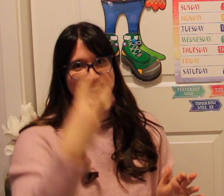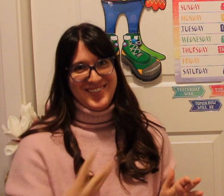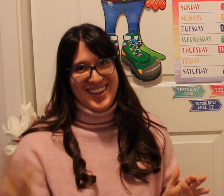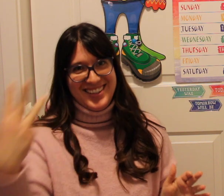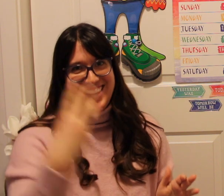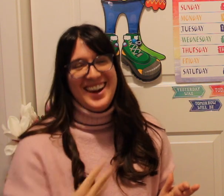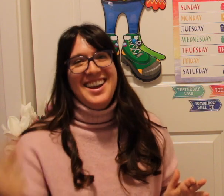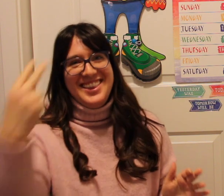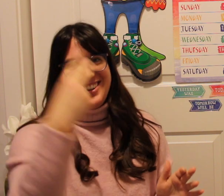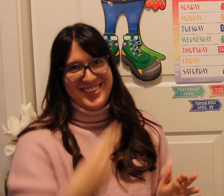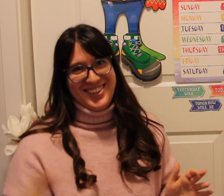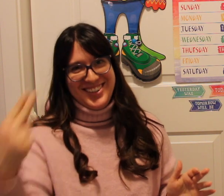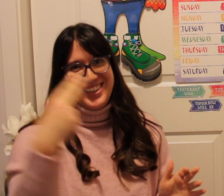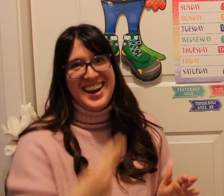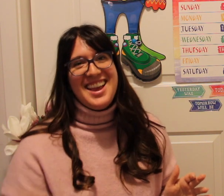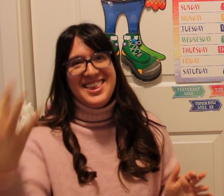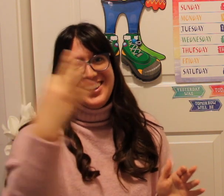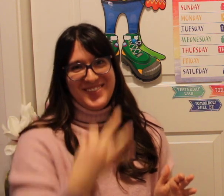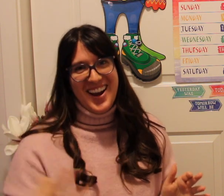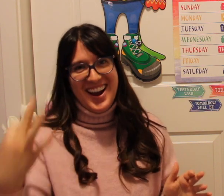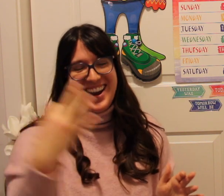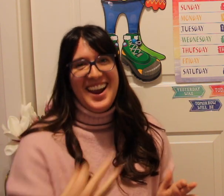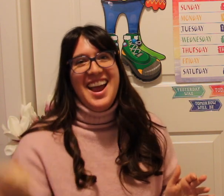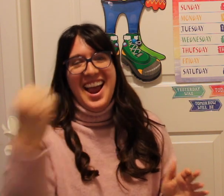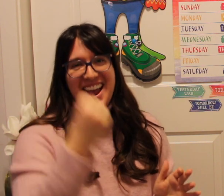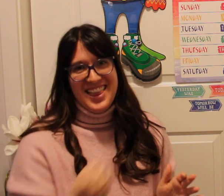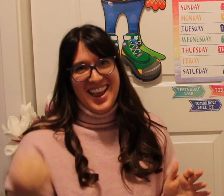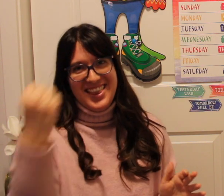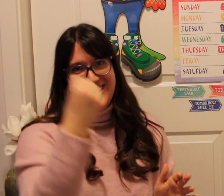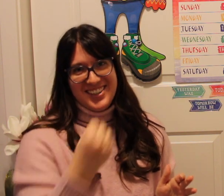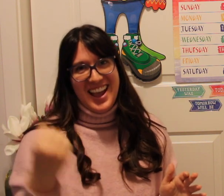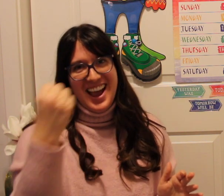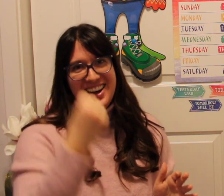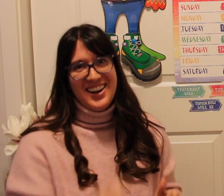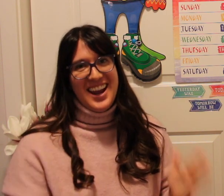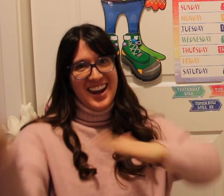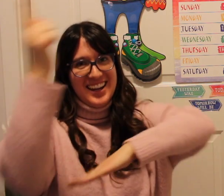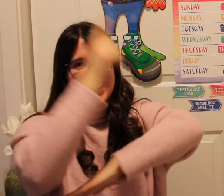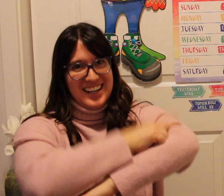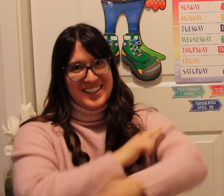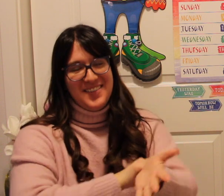There's Wednesday, there's Thursday and there's Friday and then there's Saturday days of